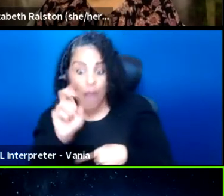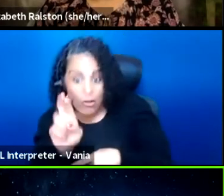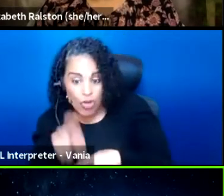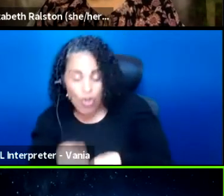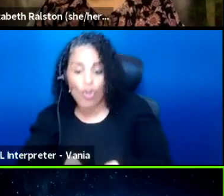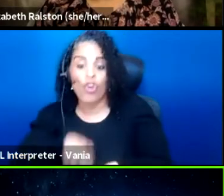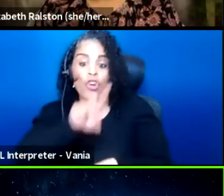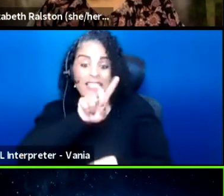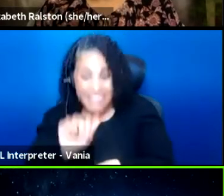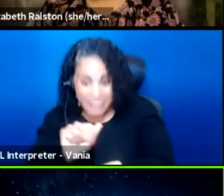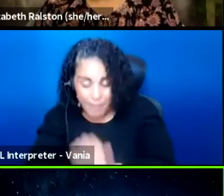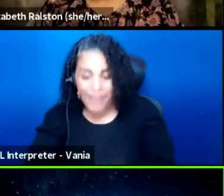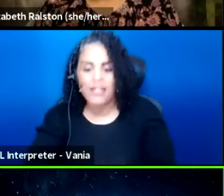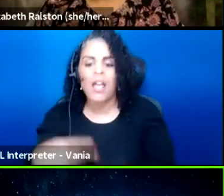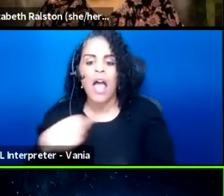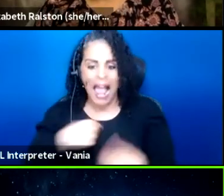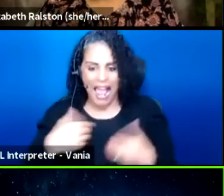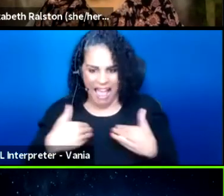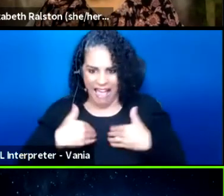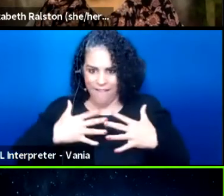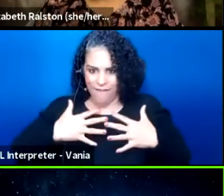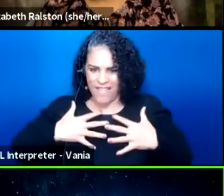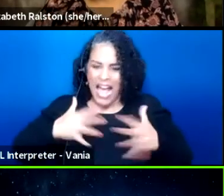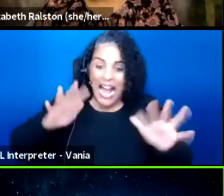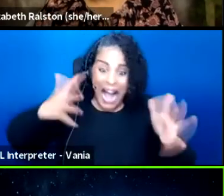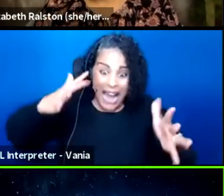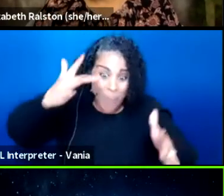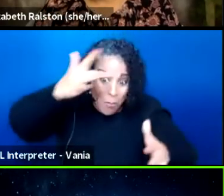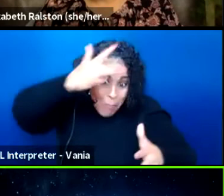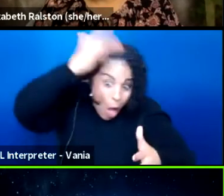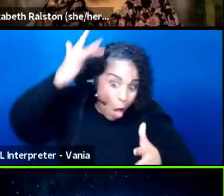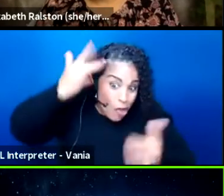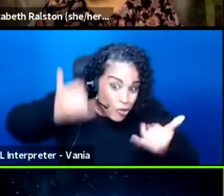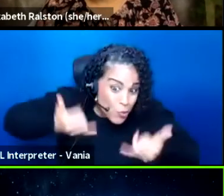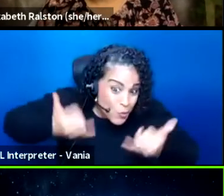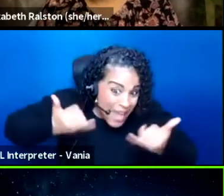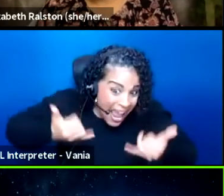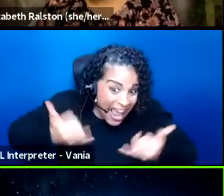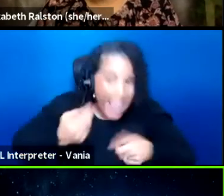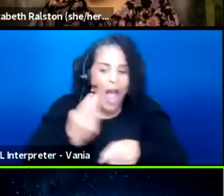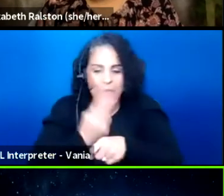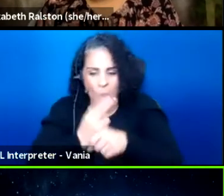I have on, I'm kind of bald headed today and I wear glasses